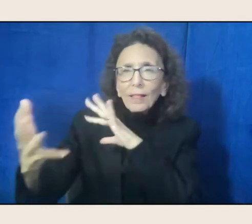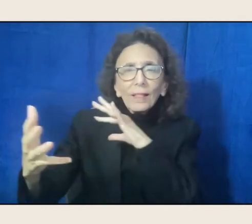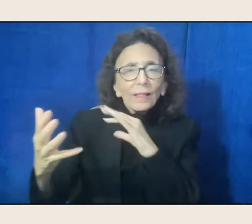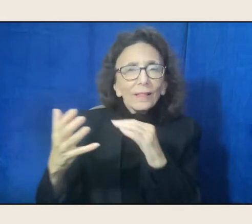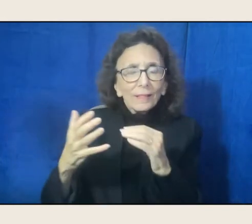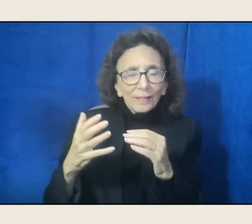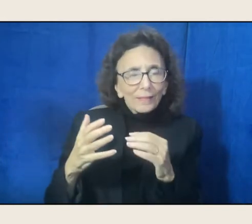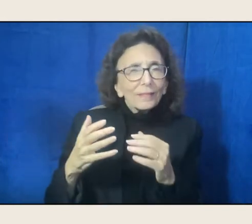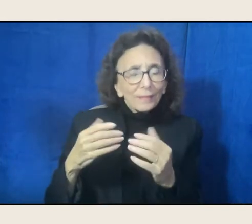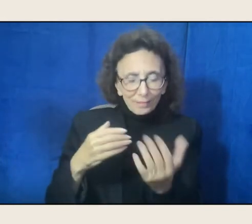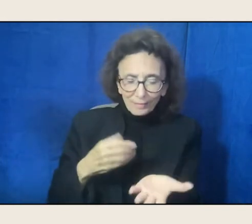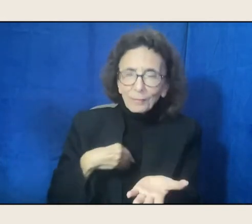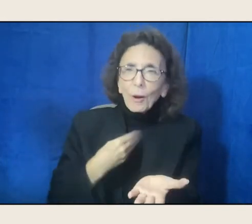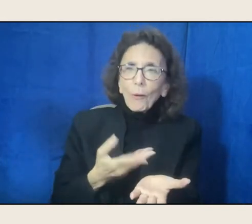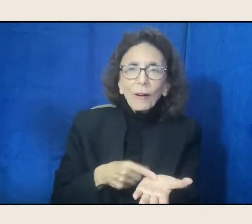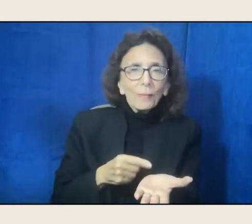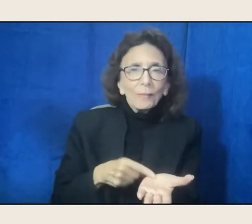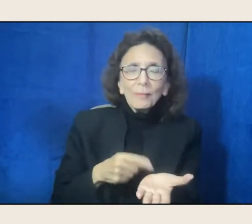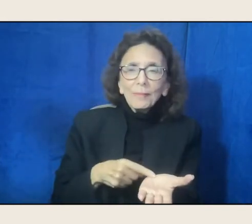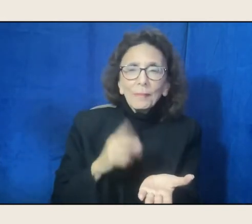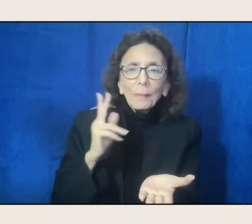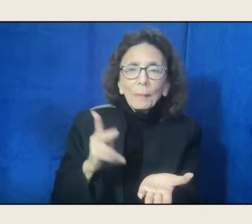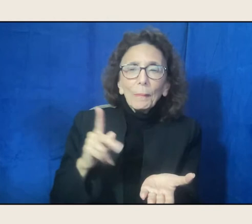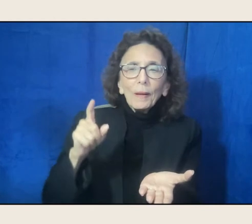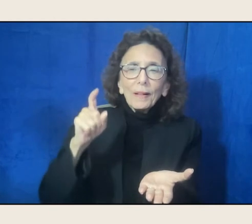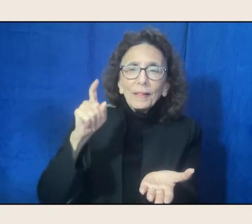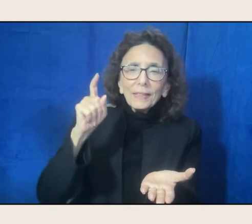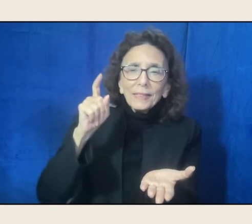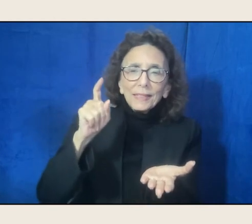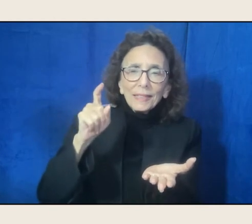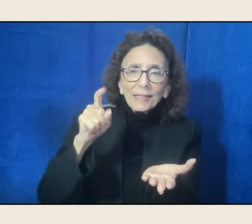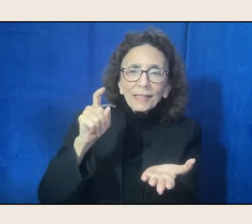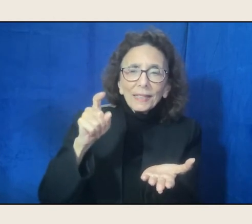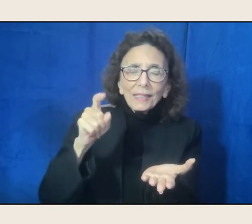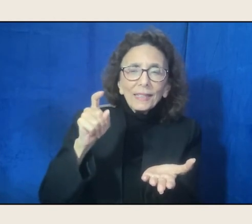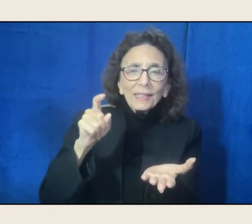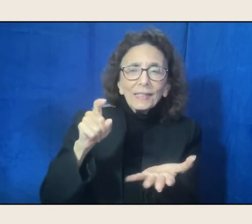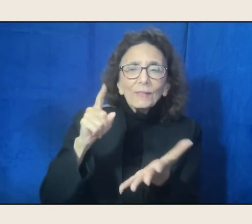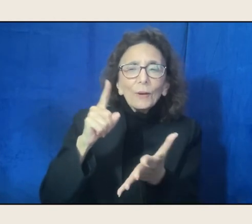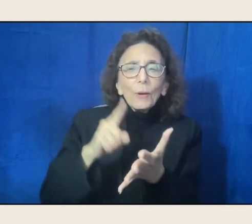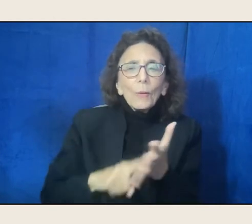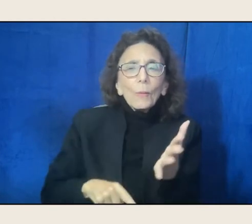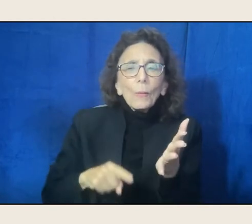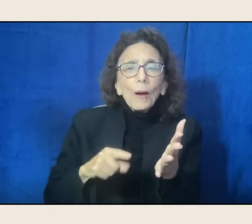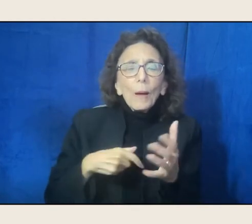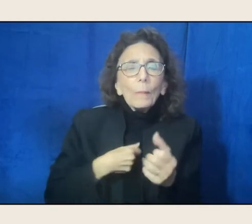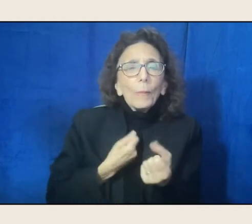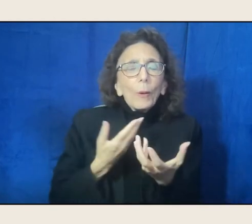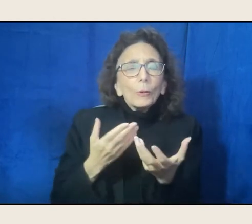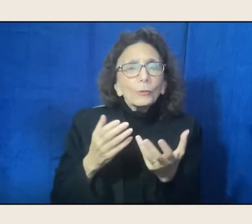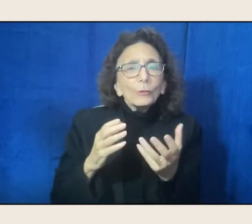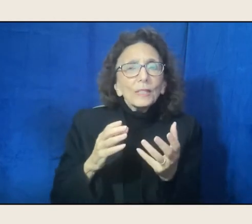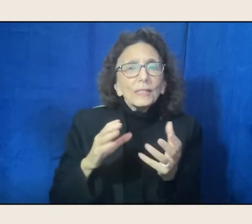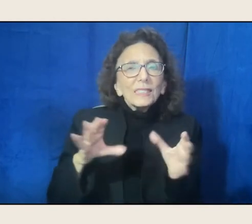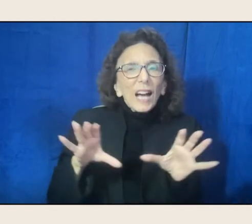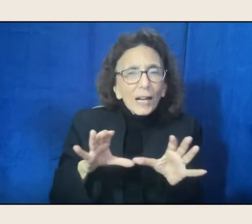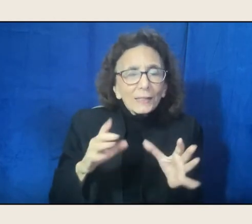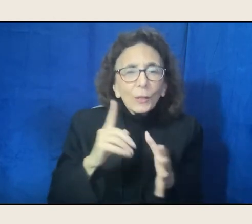such a need for what poetry does, and what poetry gives us as human beings.